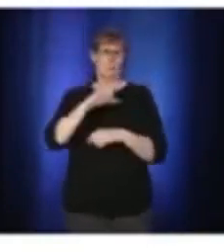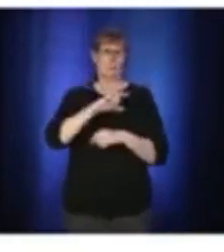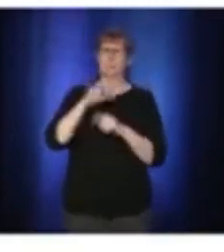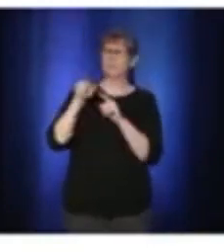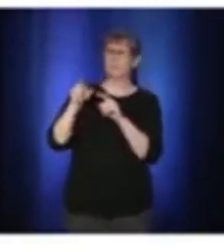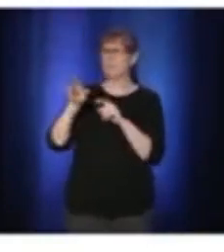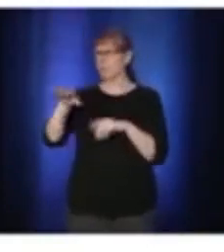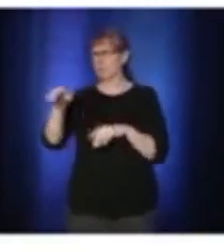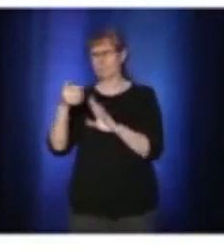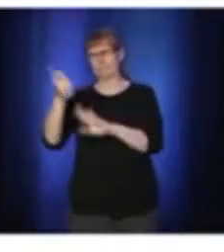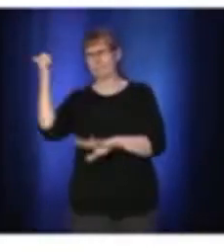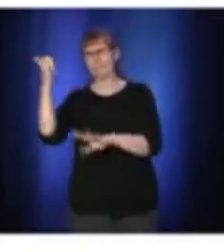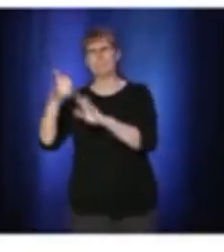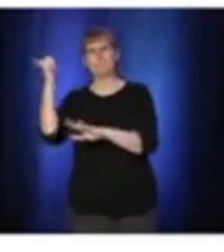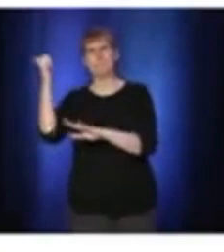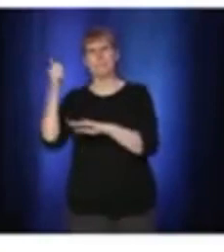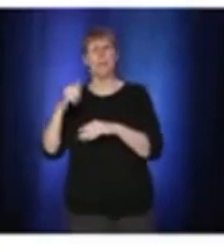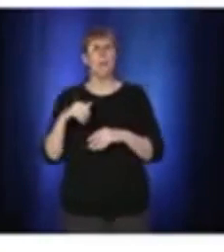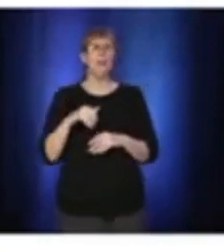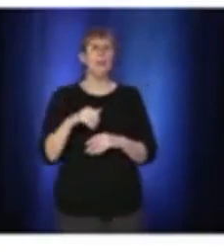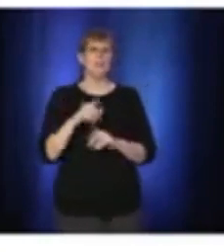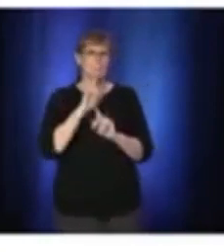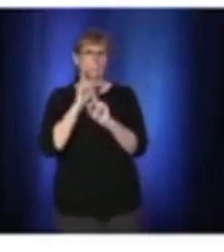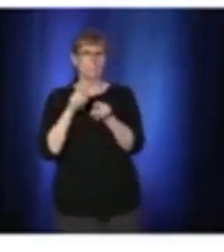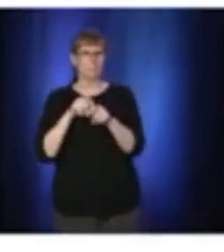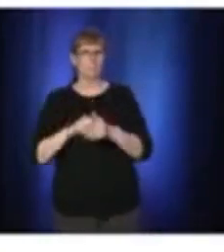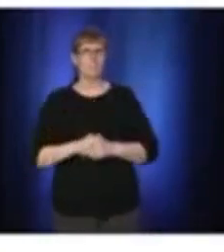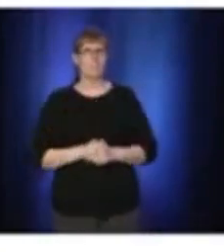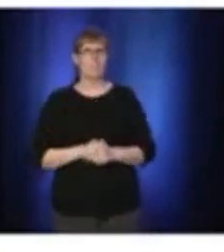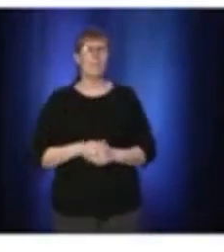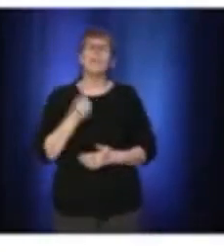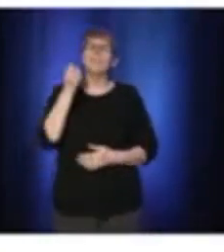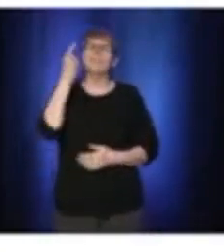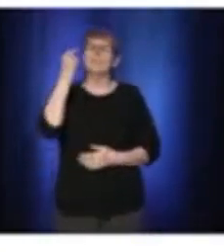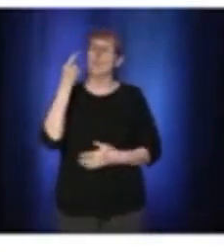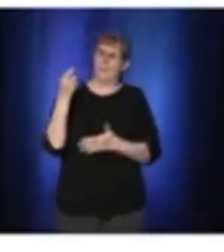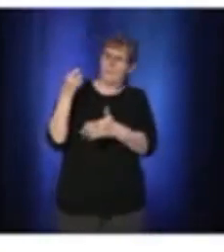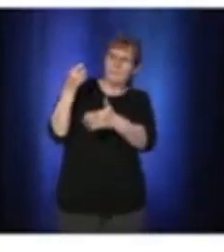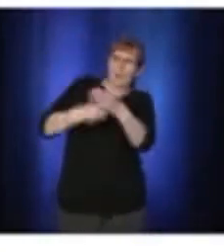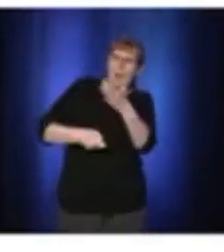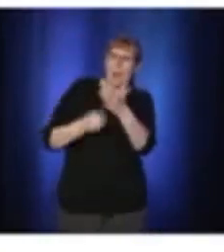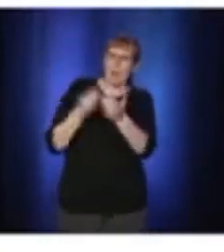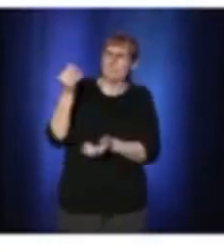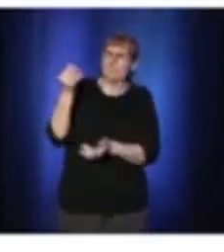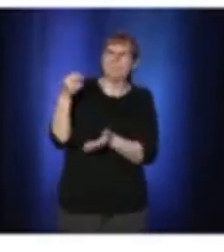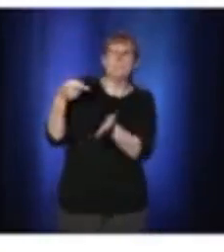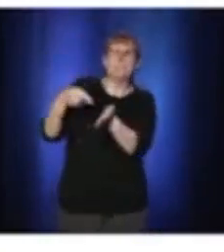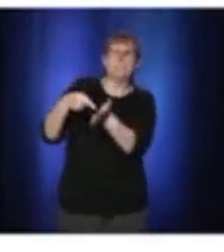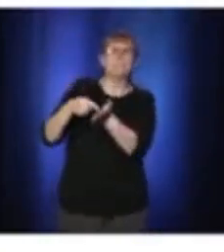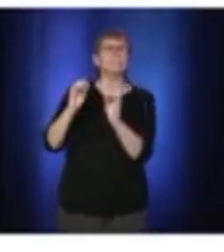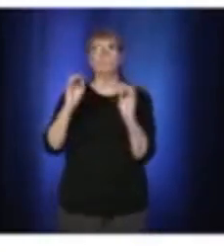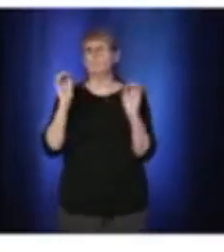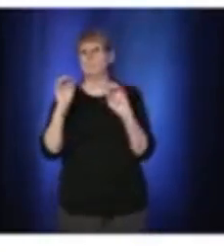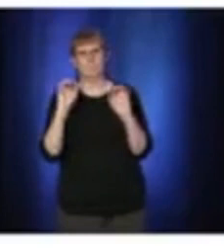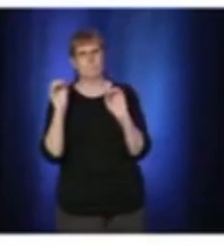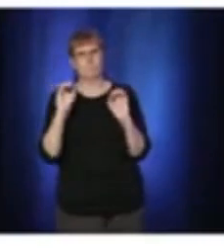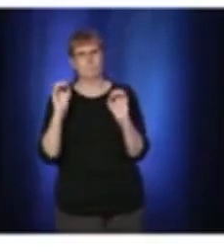There's no fine, any amount of money to be payable, but you won't have access.